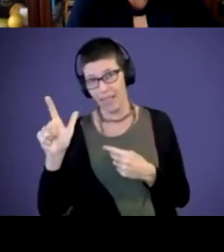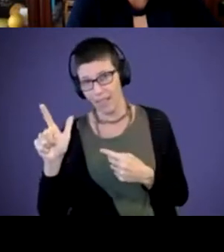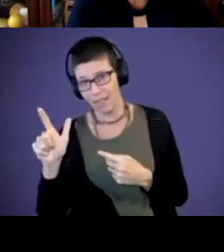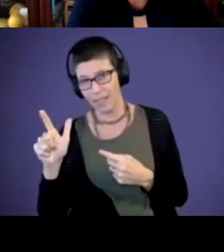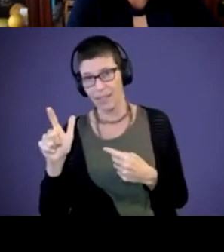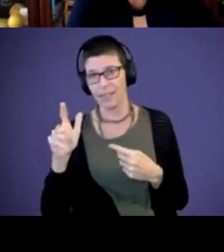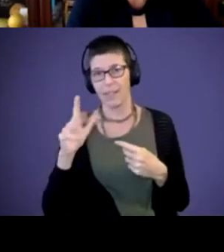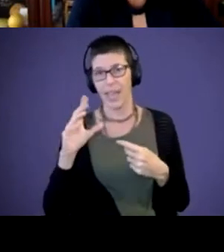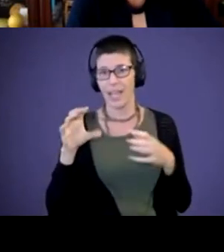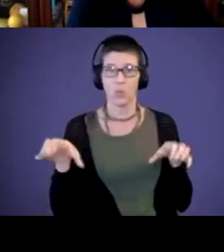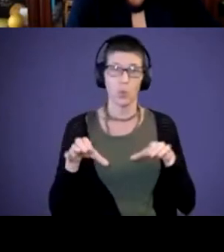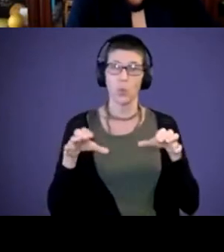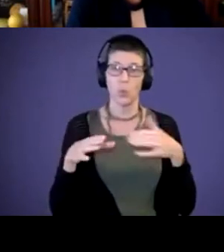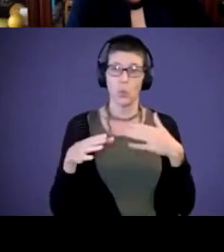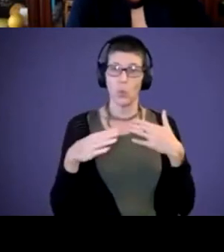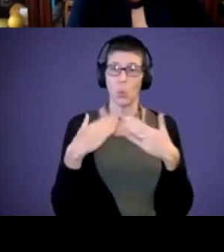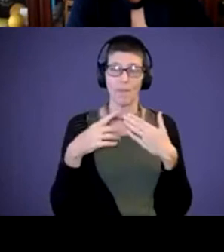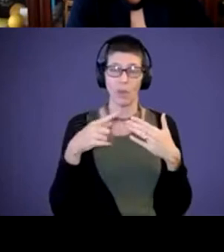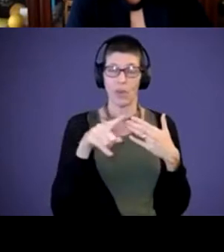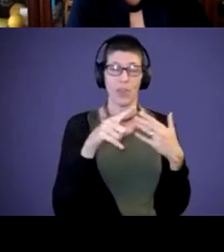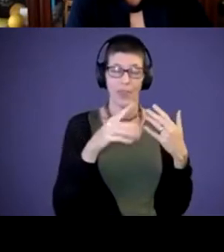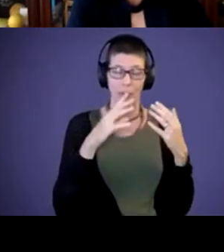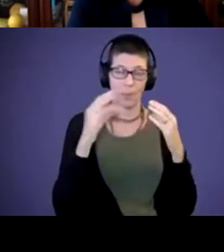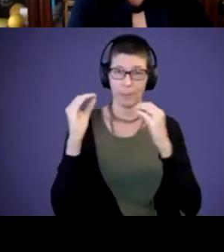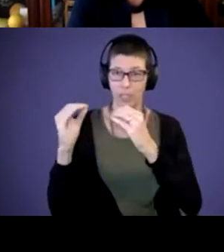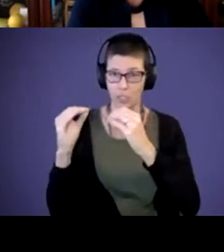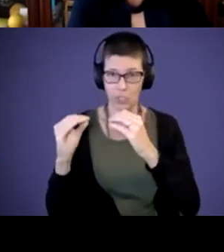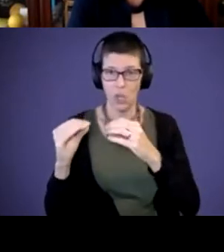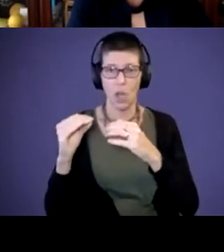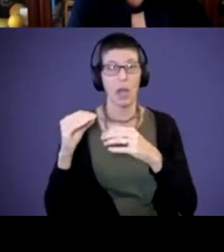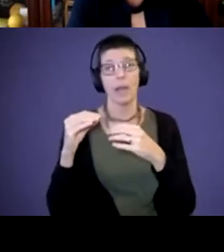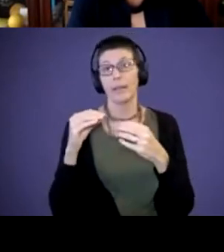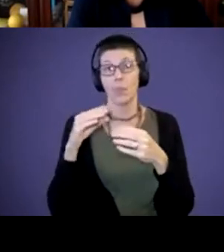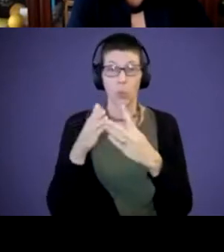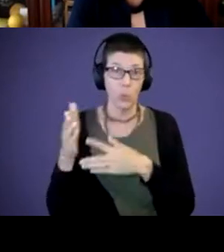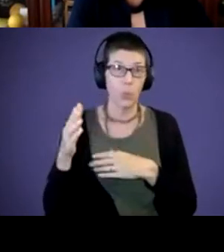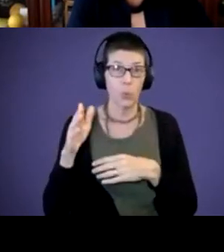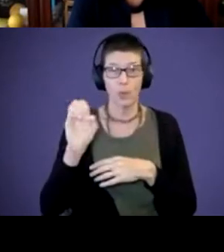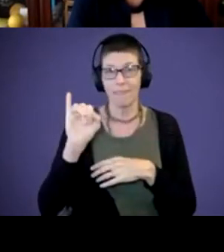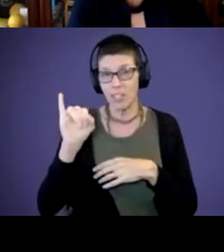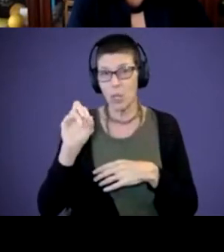whatever they're being taught, either as if it's early intervention or with DOE or homeschool